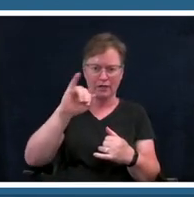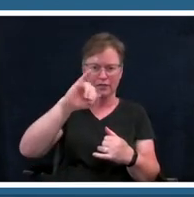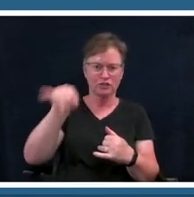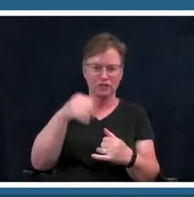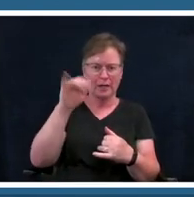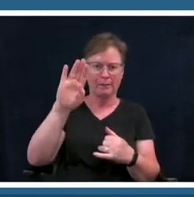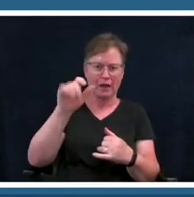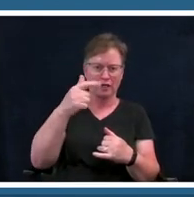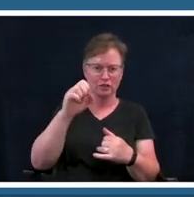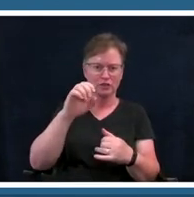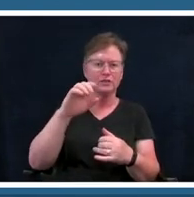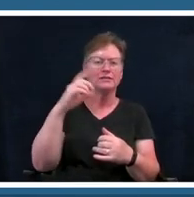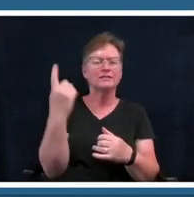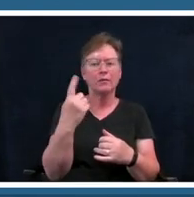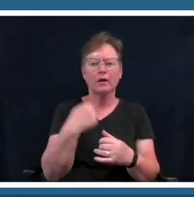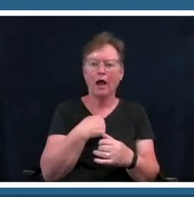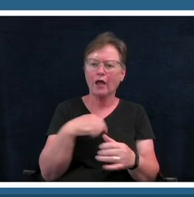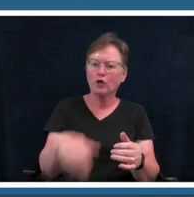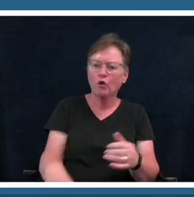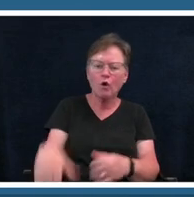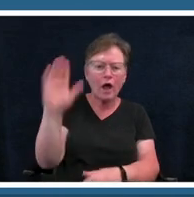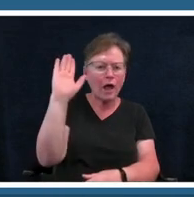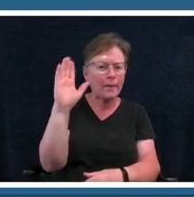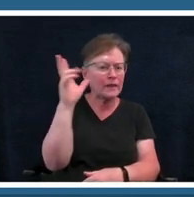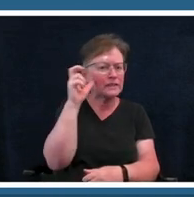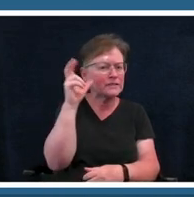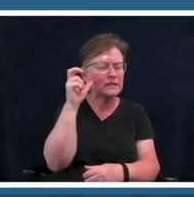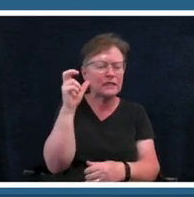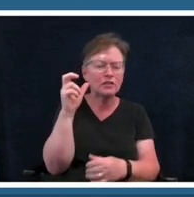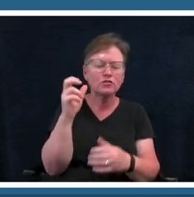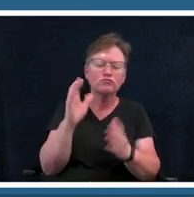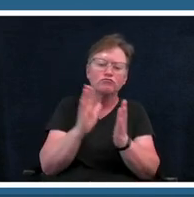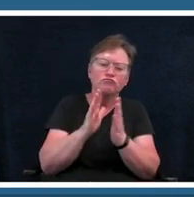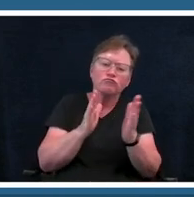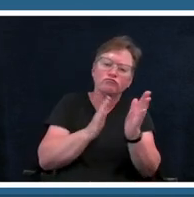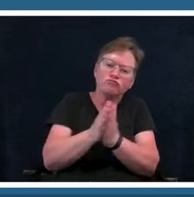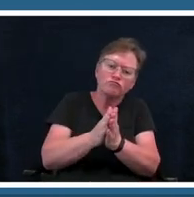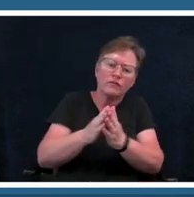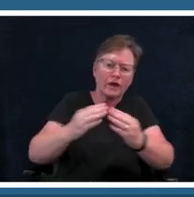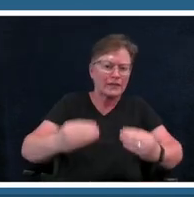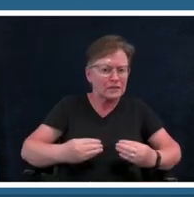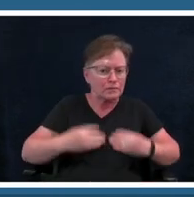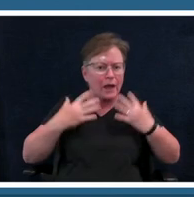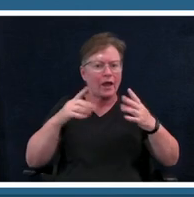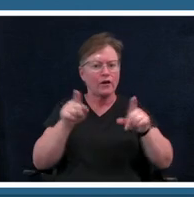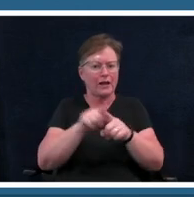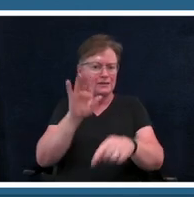i absolutely grew up on listening to was very inspired by as a singer um and